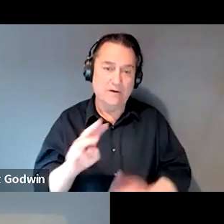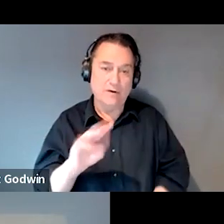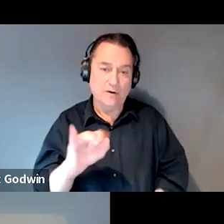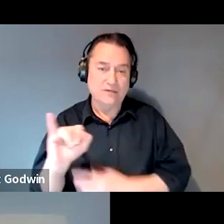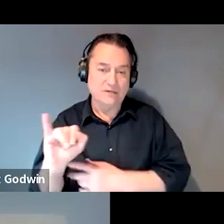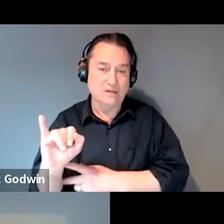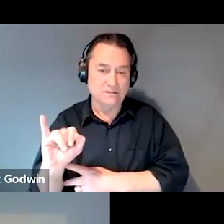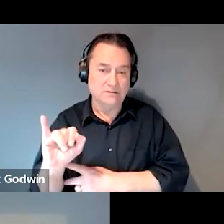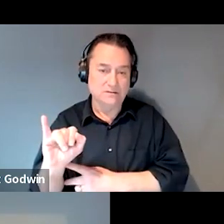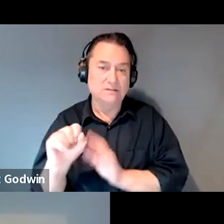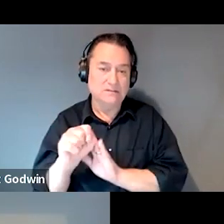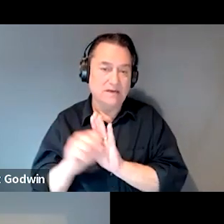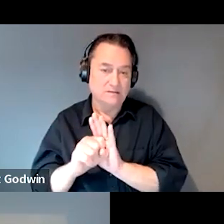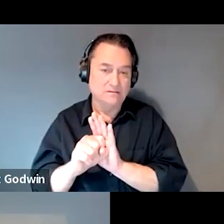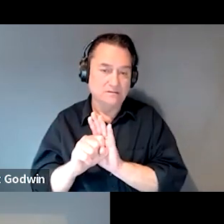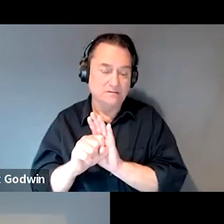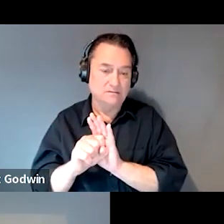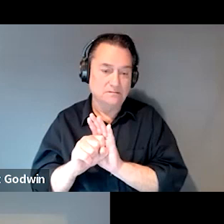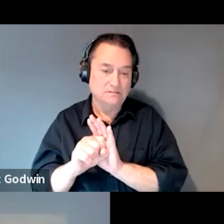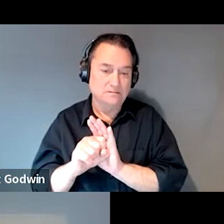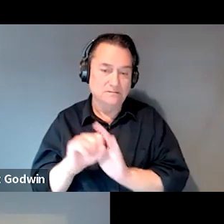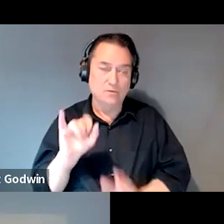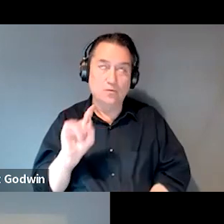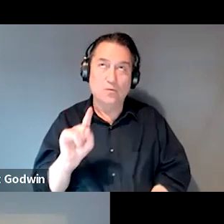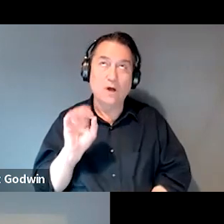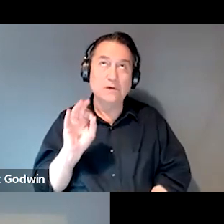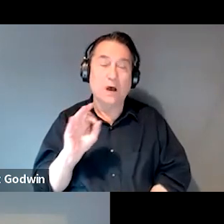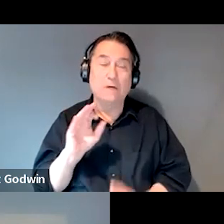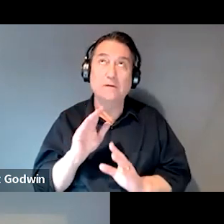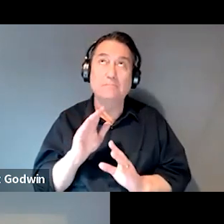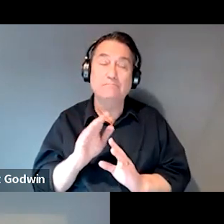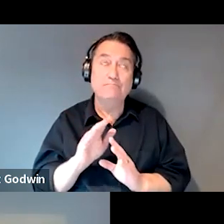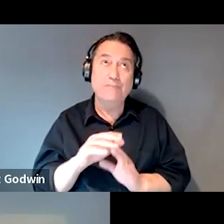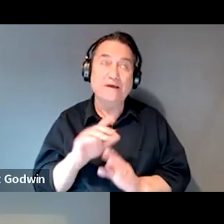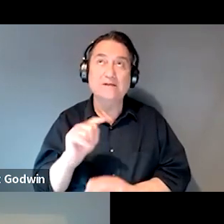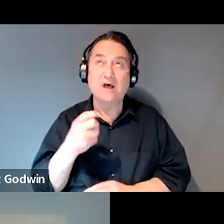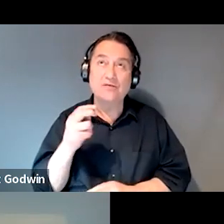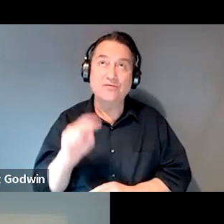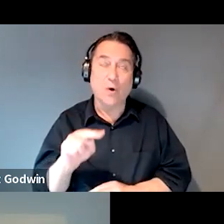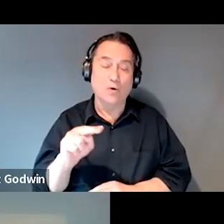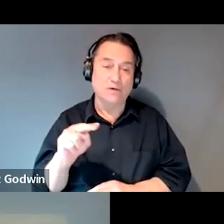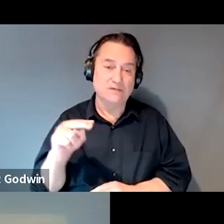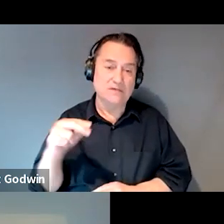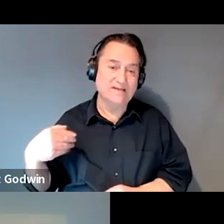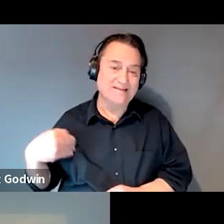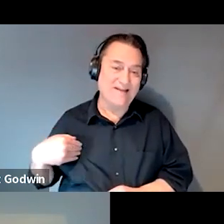That's one of the biggest thorns in our side here in Wisconsin.